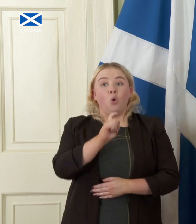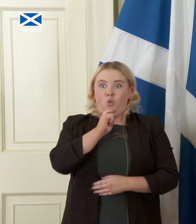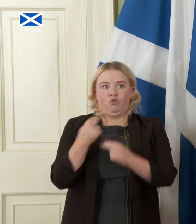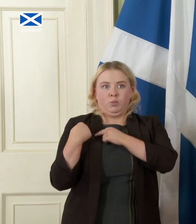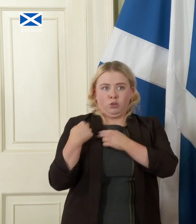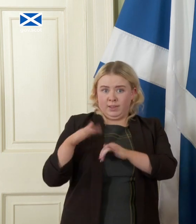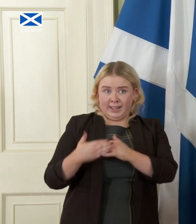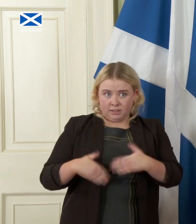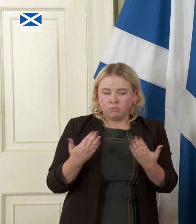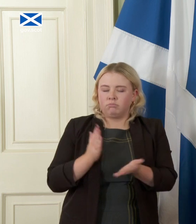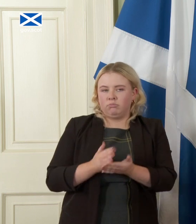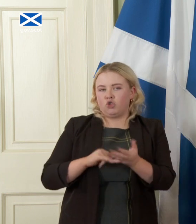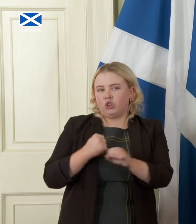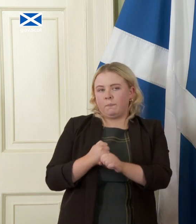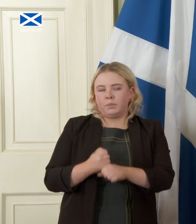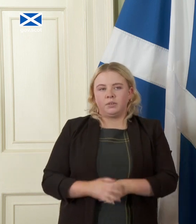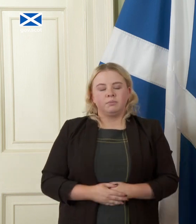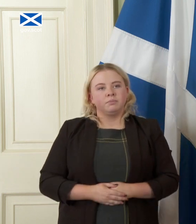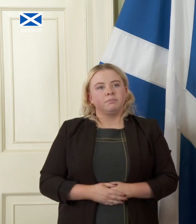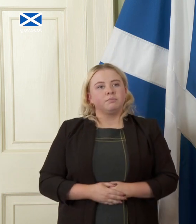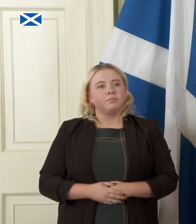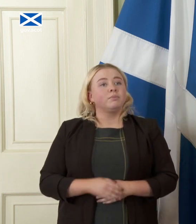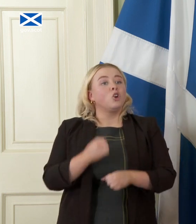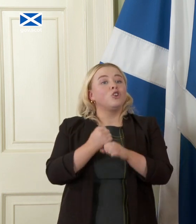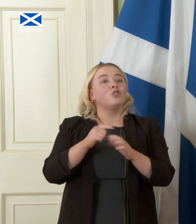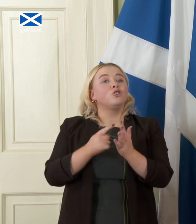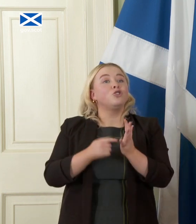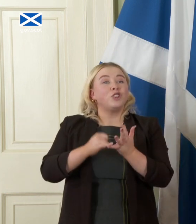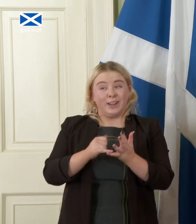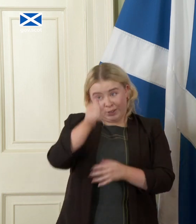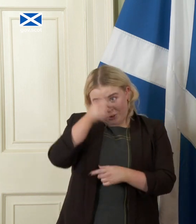Government's incidentally and GERS which I know everybody's very fond of the GERS publication